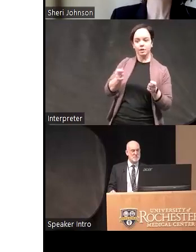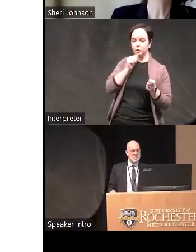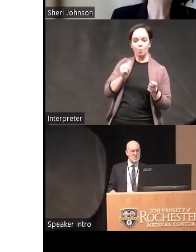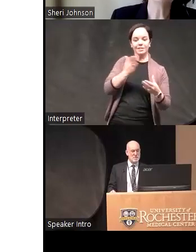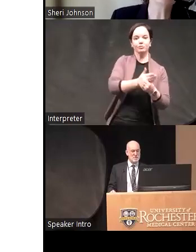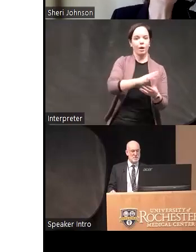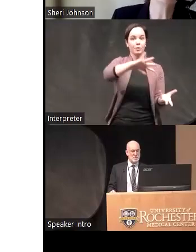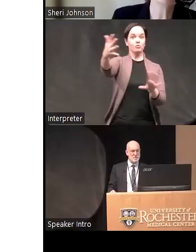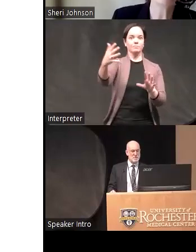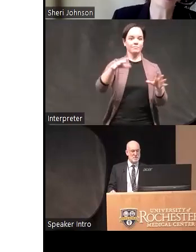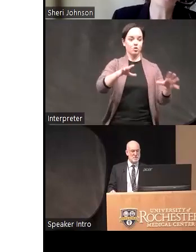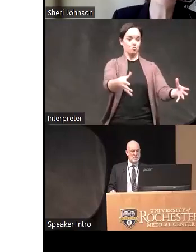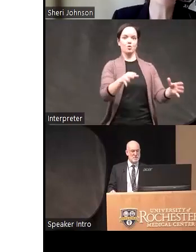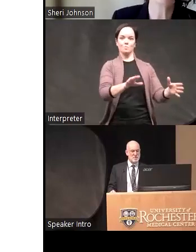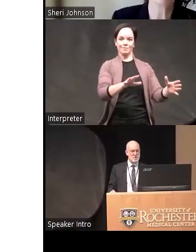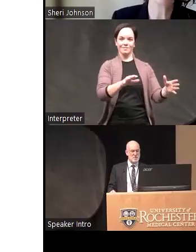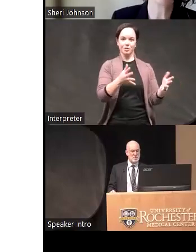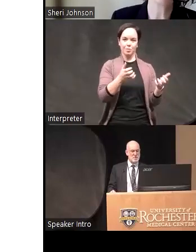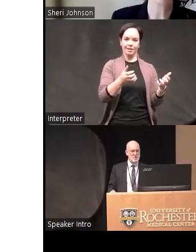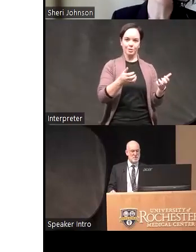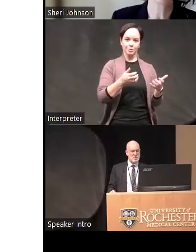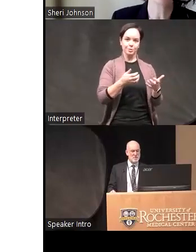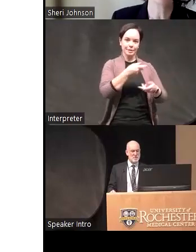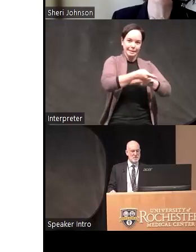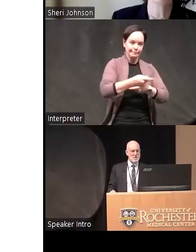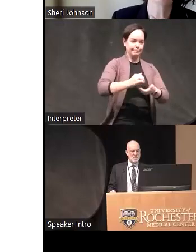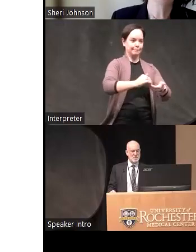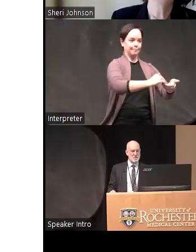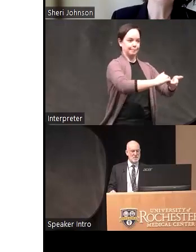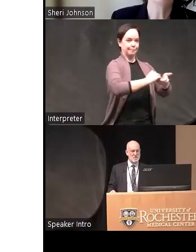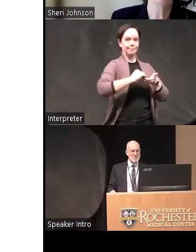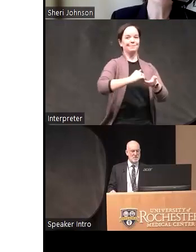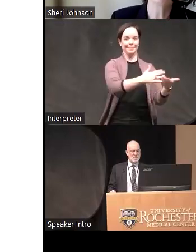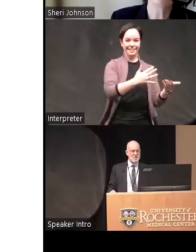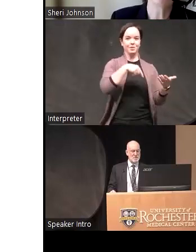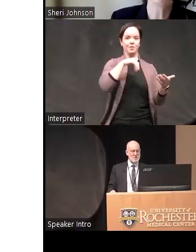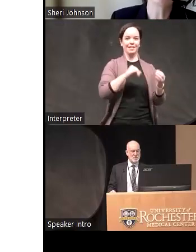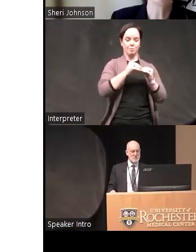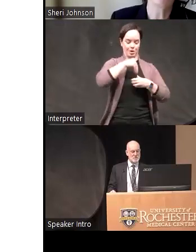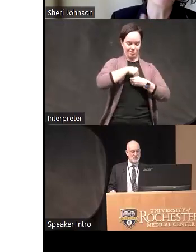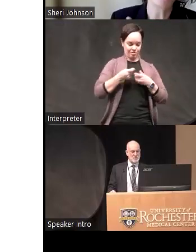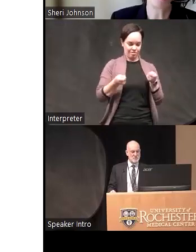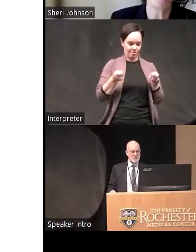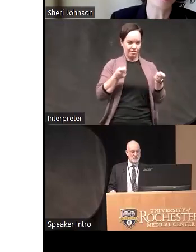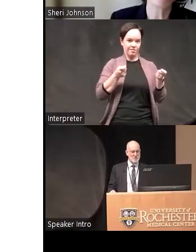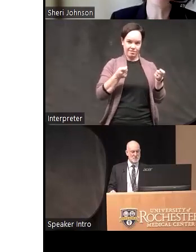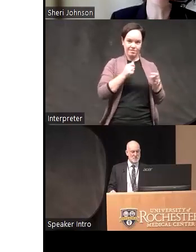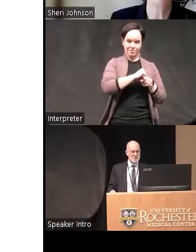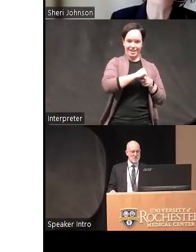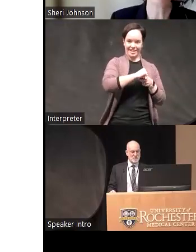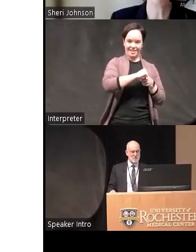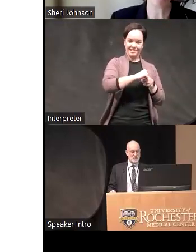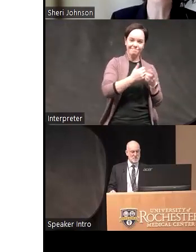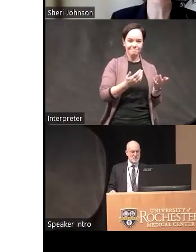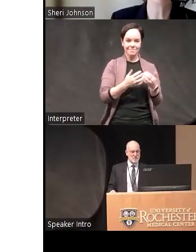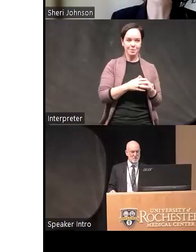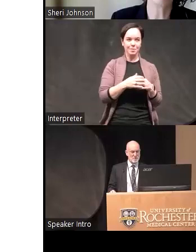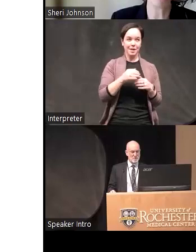you're going to get daily training in regulation um so uh I I think it's a ripe question where